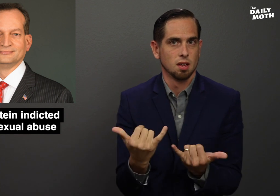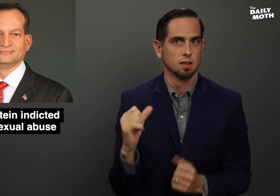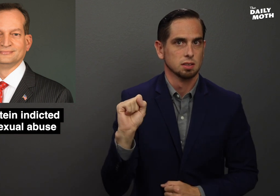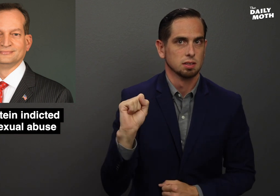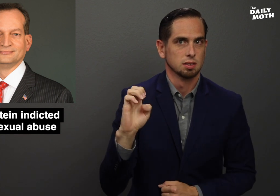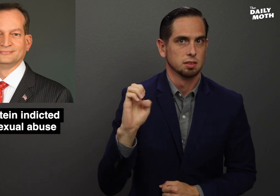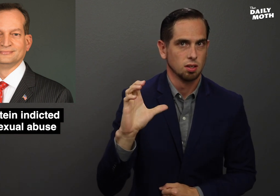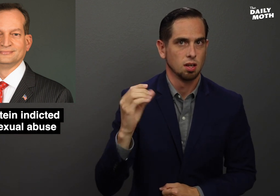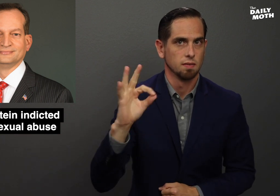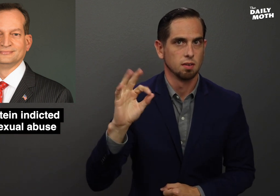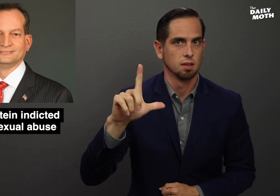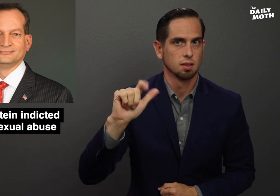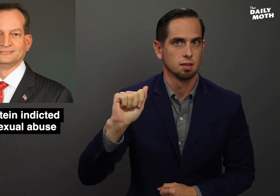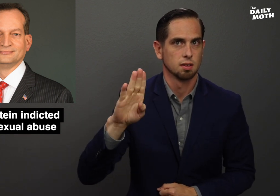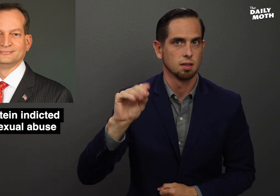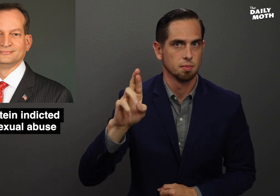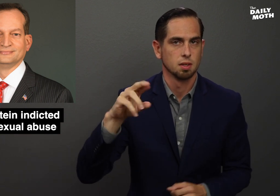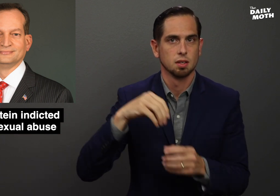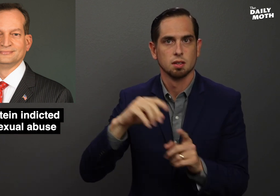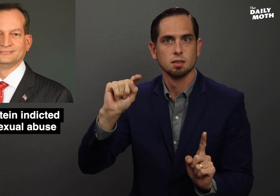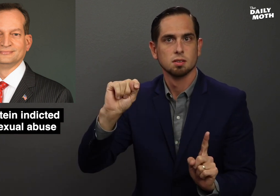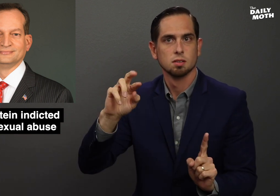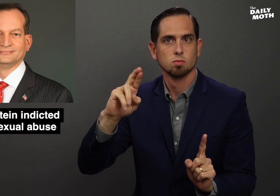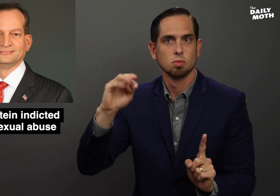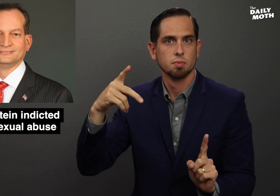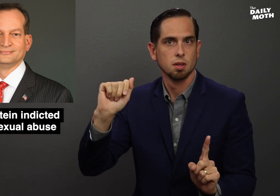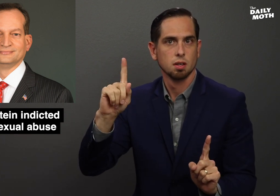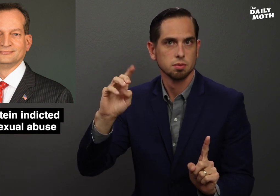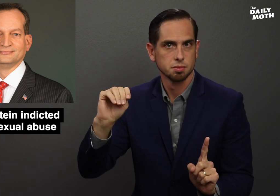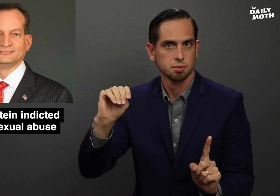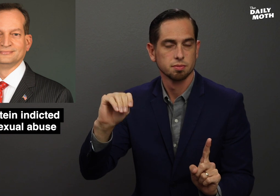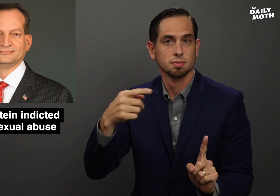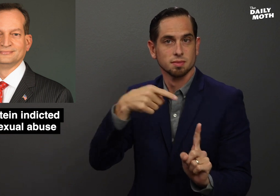who is the Secretary of Labor in the Trump administration.